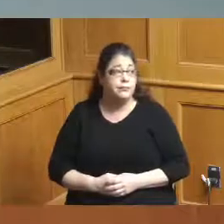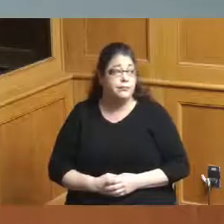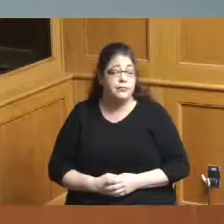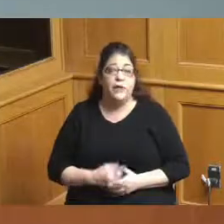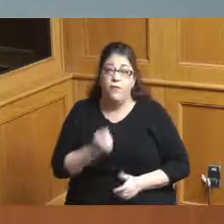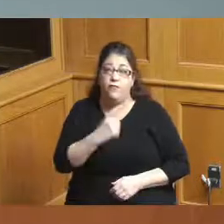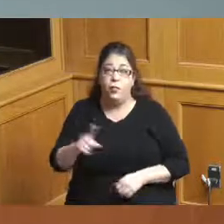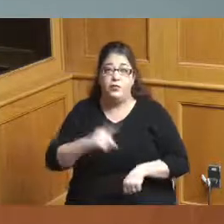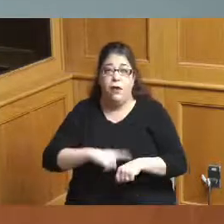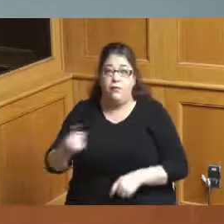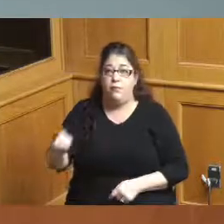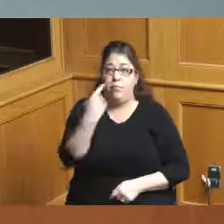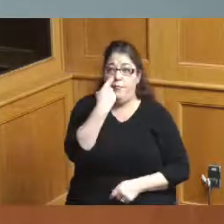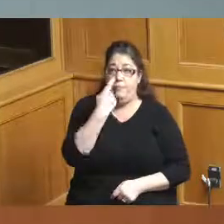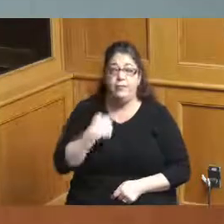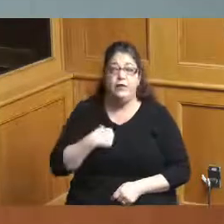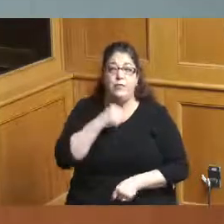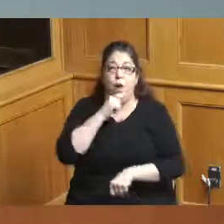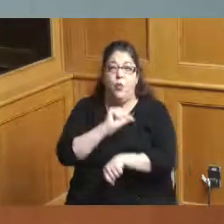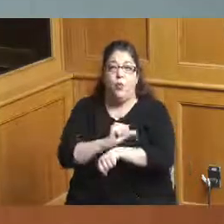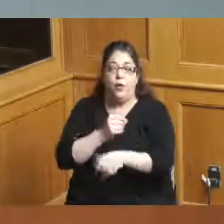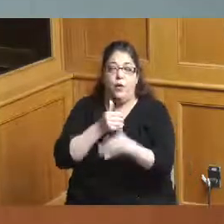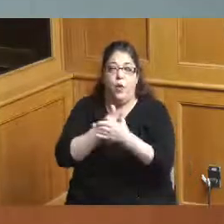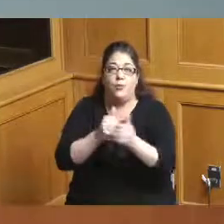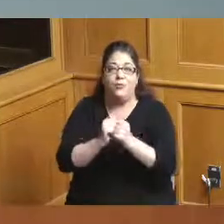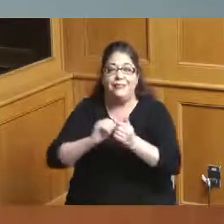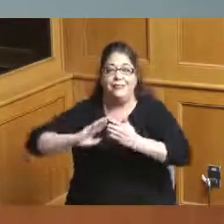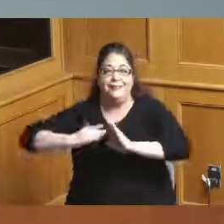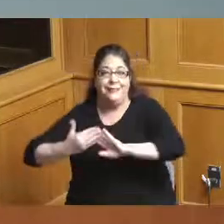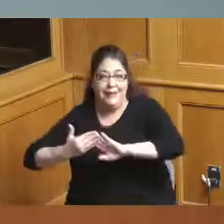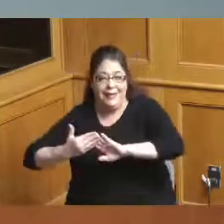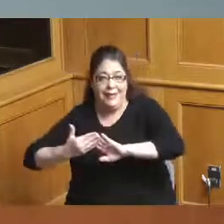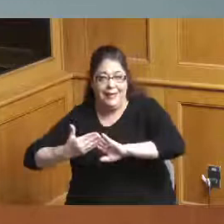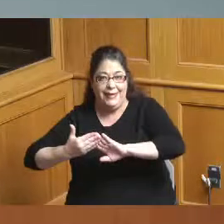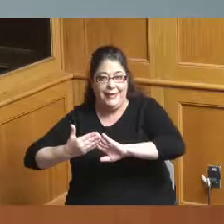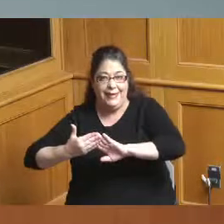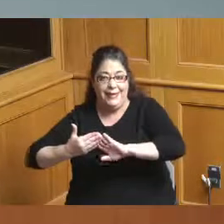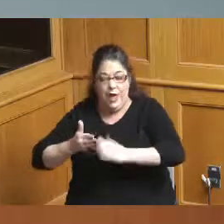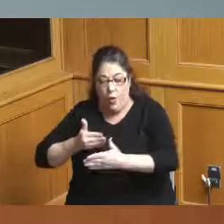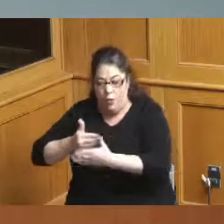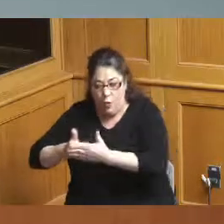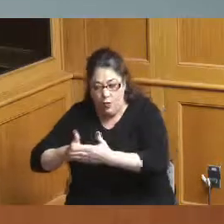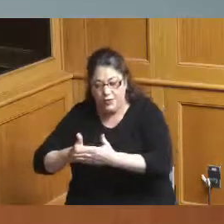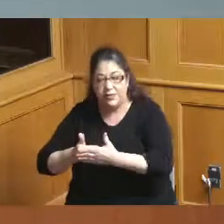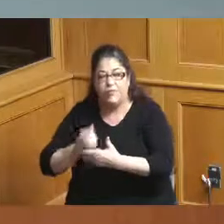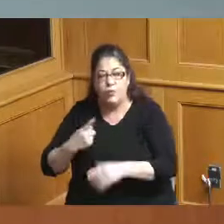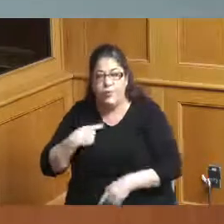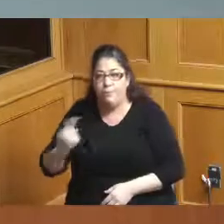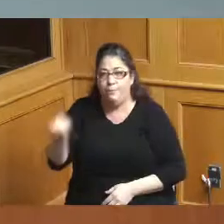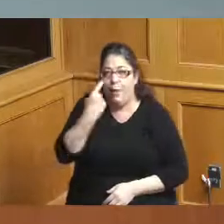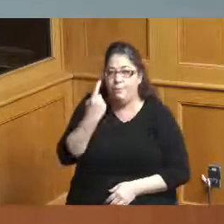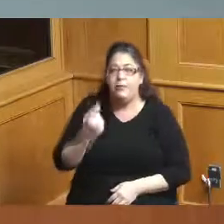times about not working as closely with the city as we might and so here is an opportunity